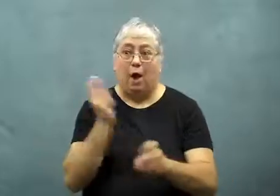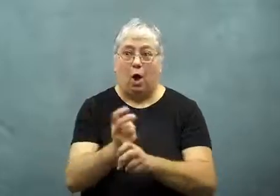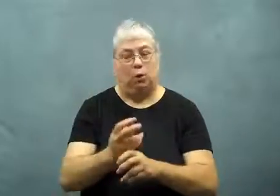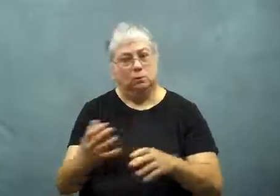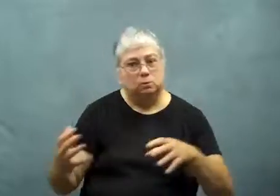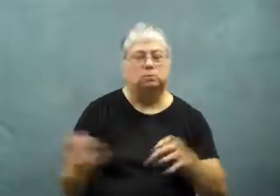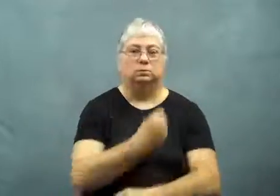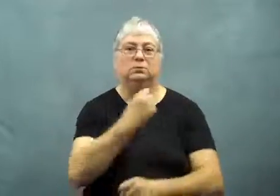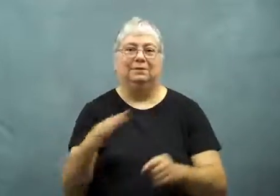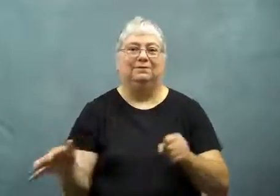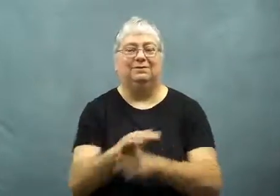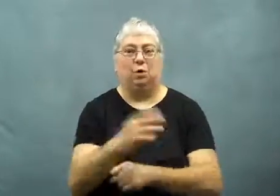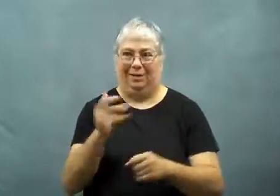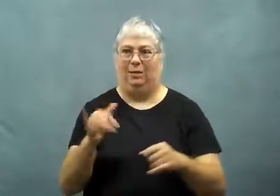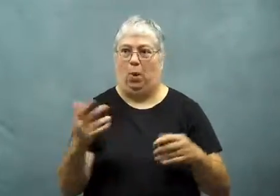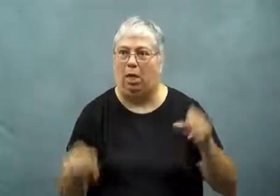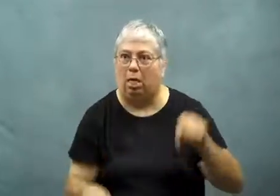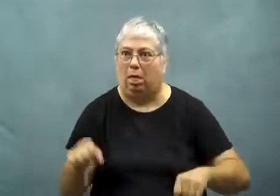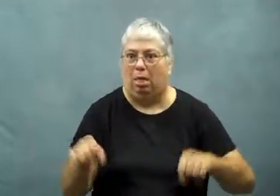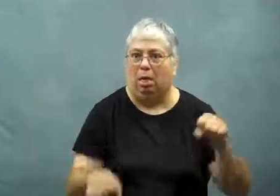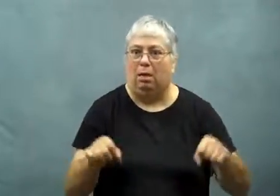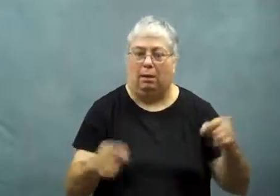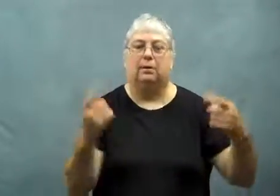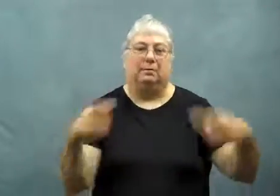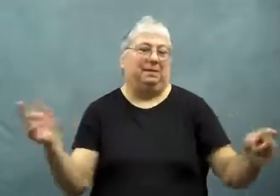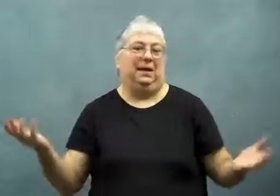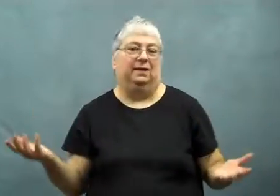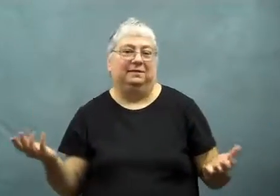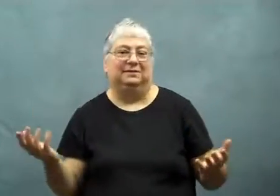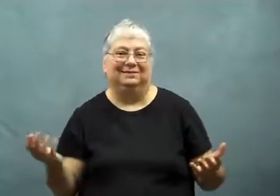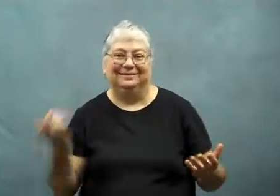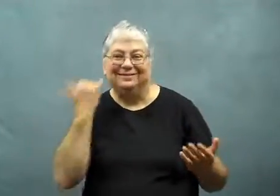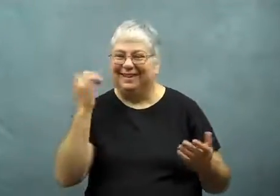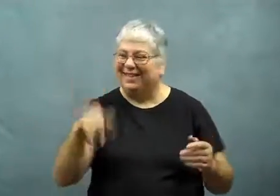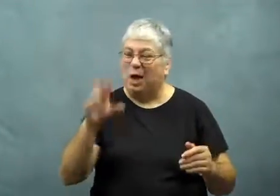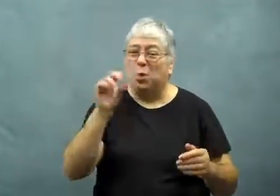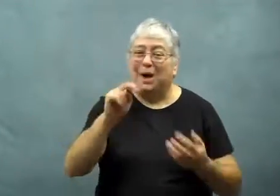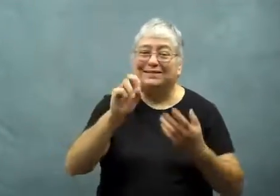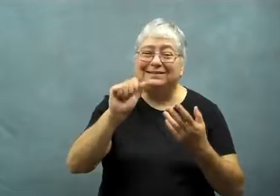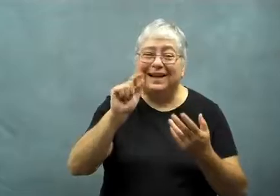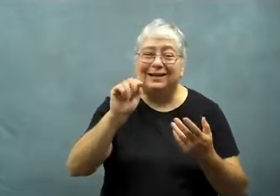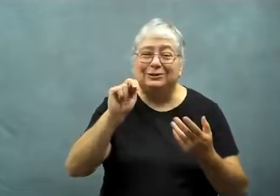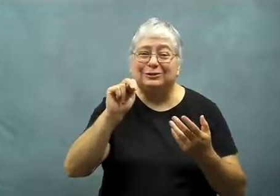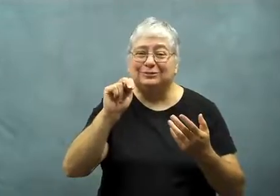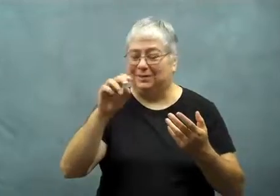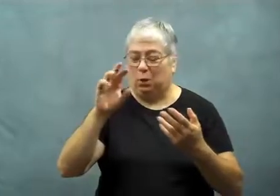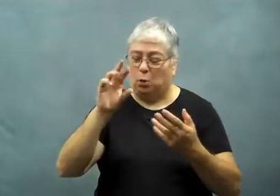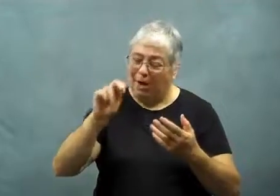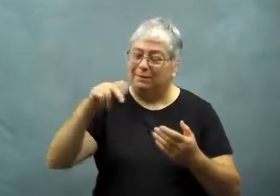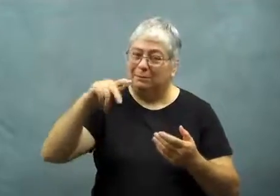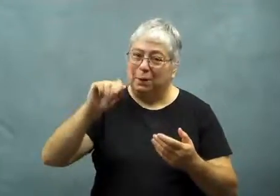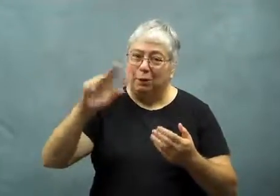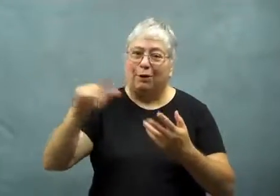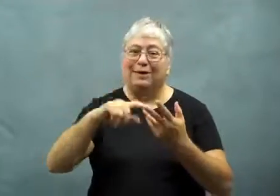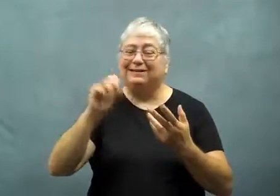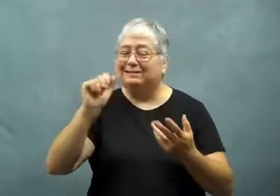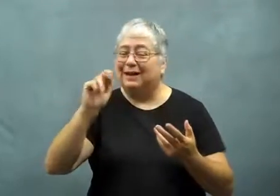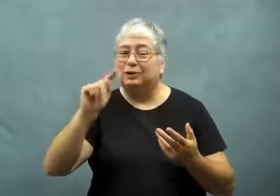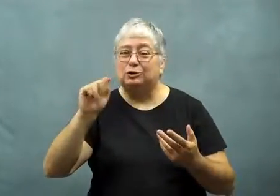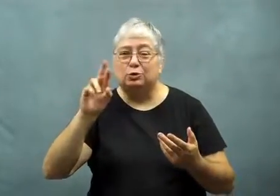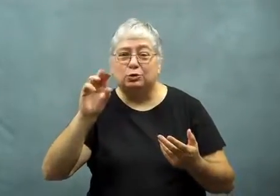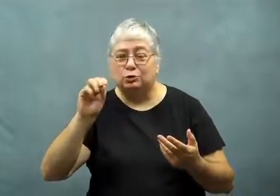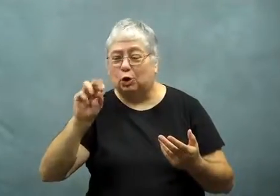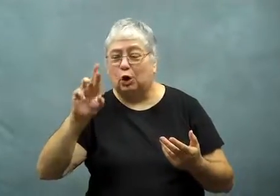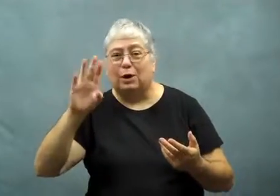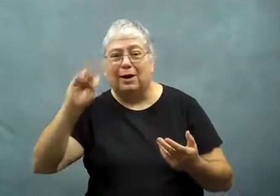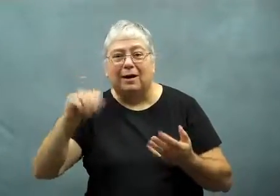That made it harder to win, and the outcome was doubtful for some time.